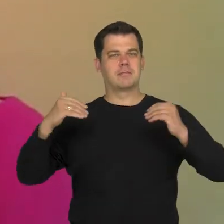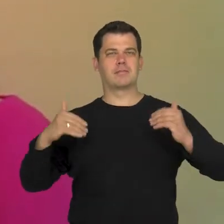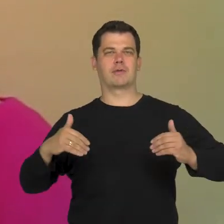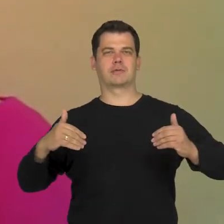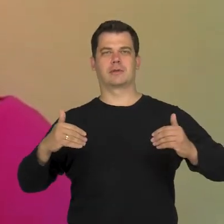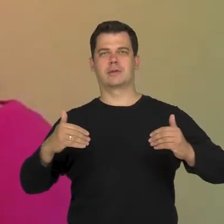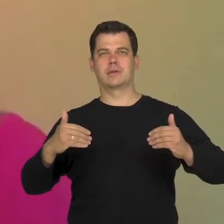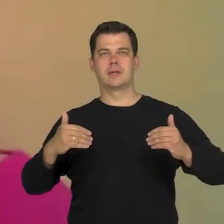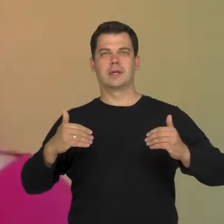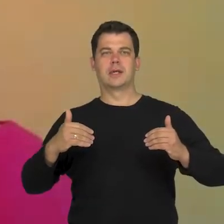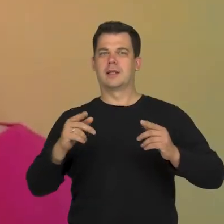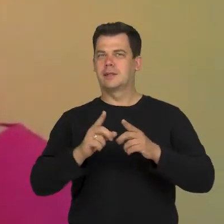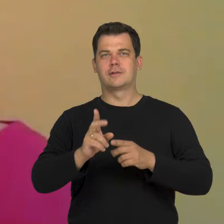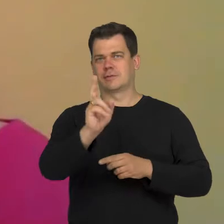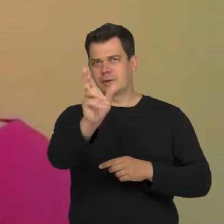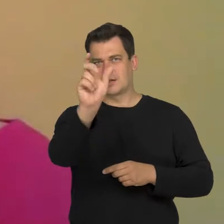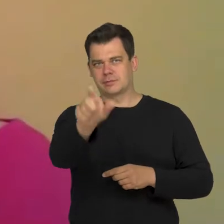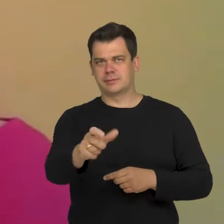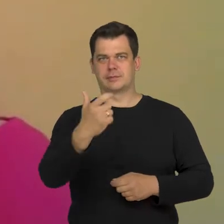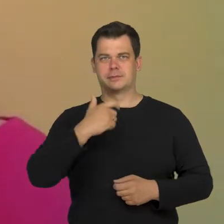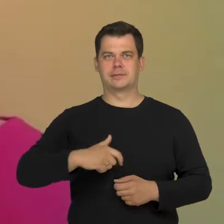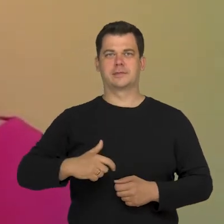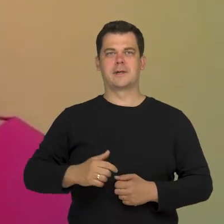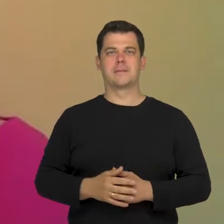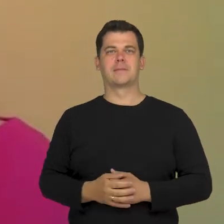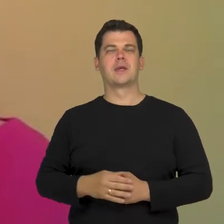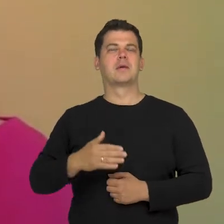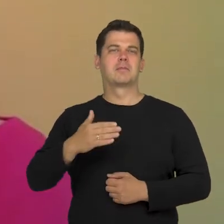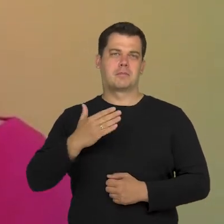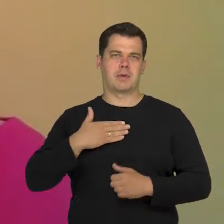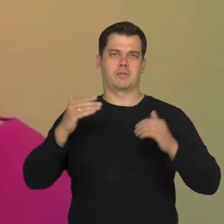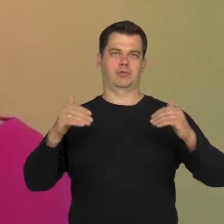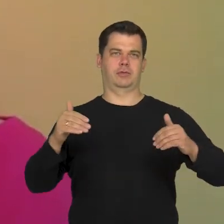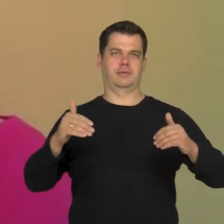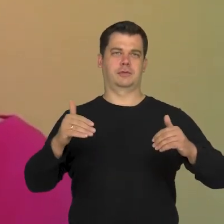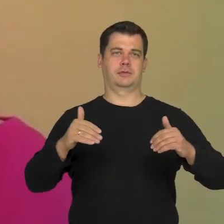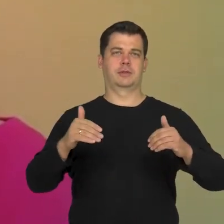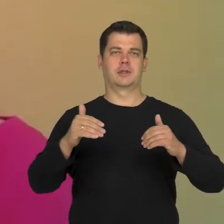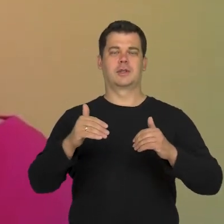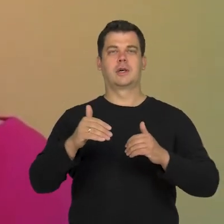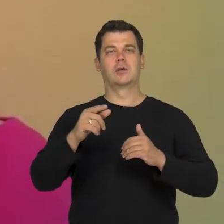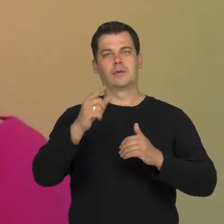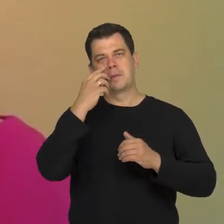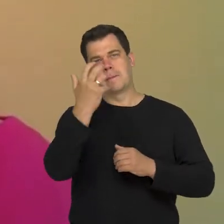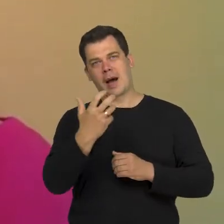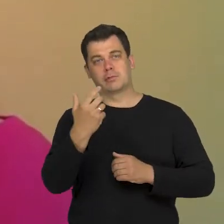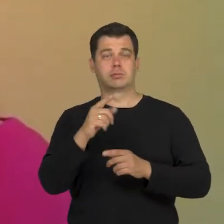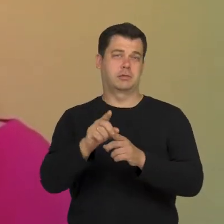Where one has the ability to take a closer look at the other.